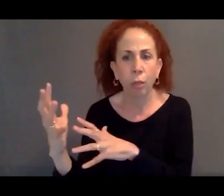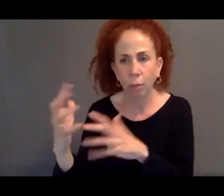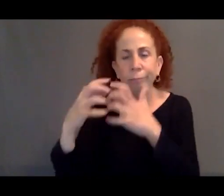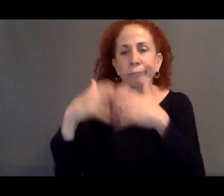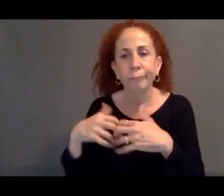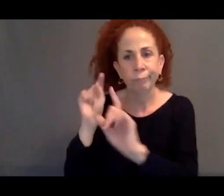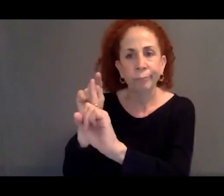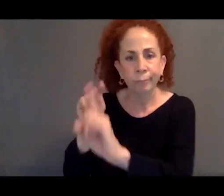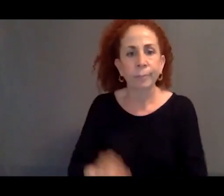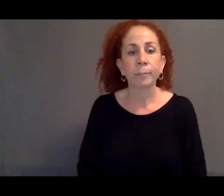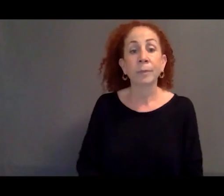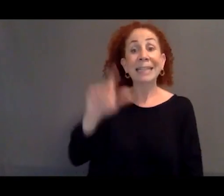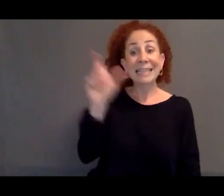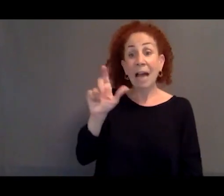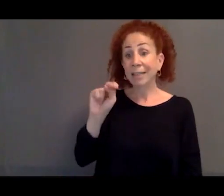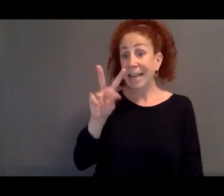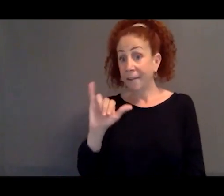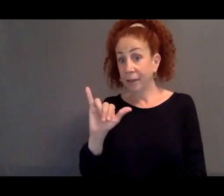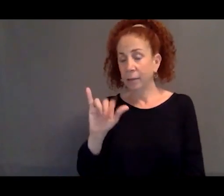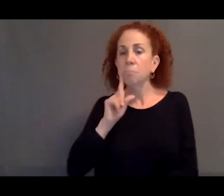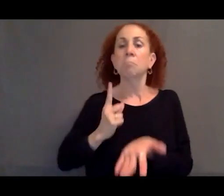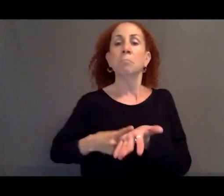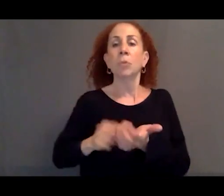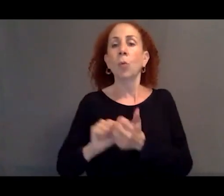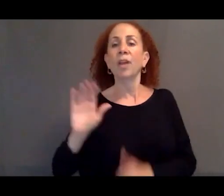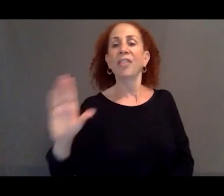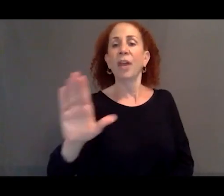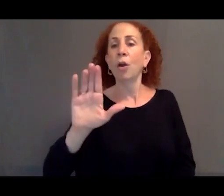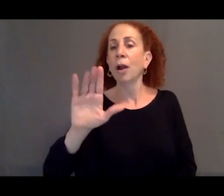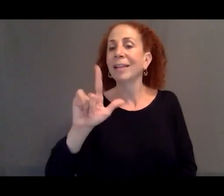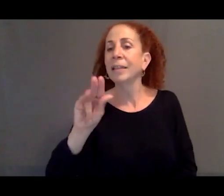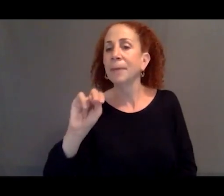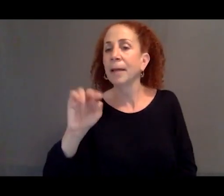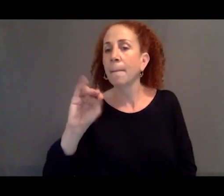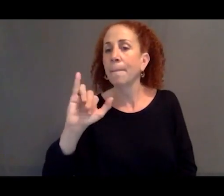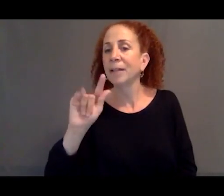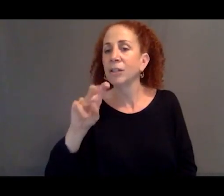The Italian navy began having conversations with Libyan militias along the border, along the coast,